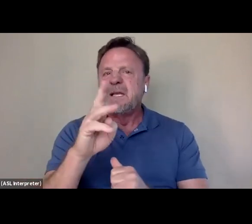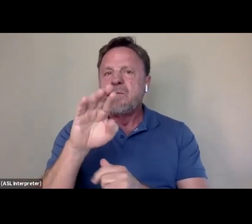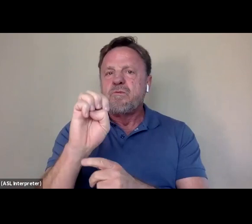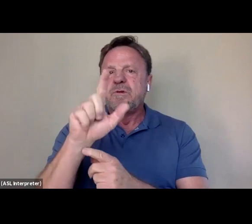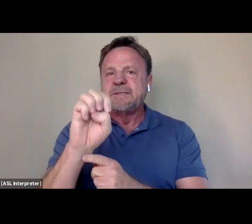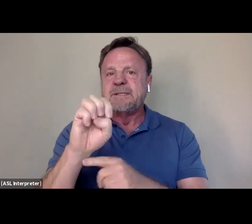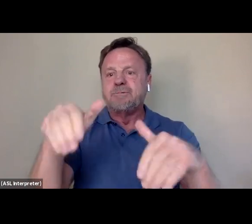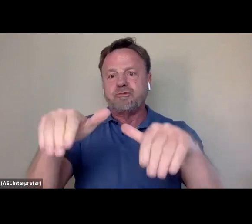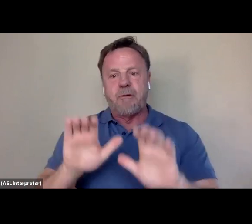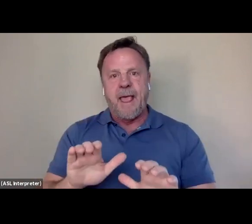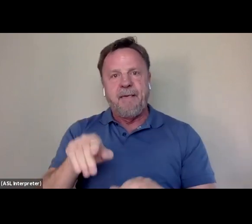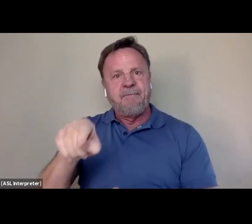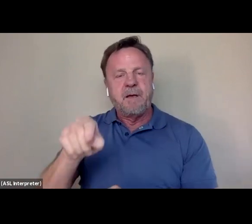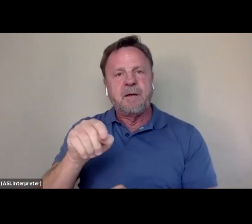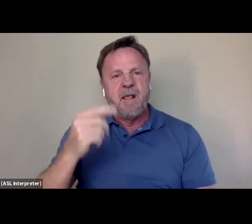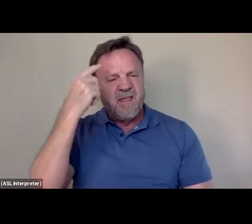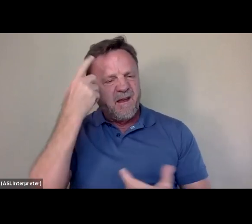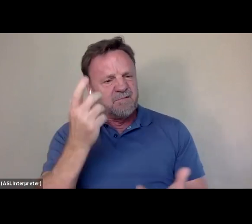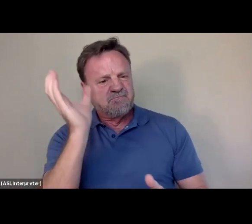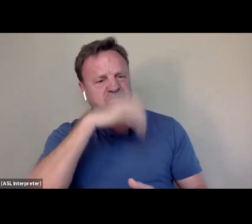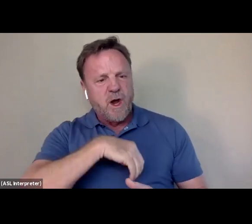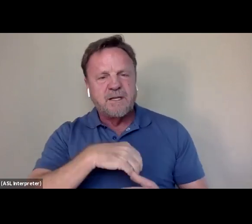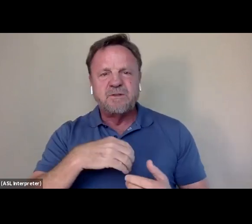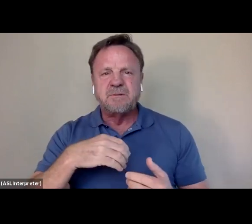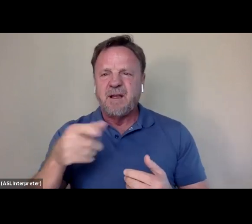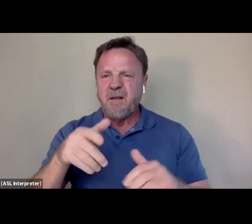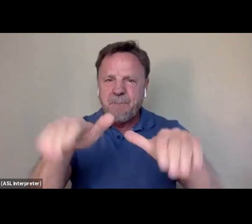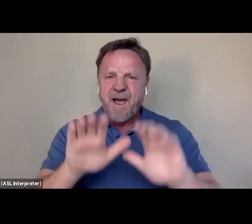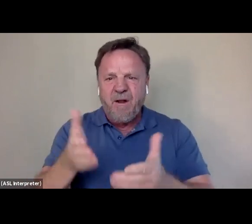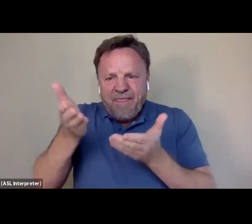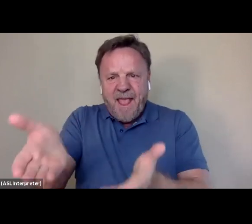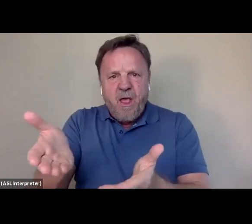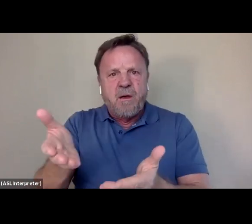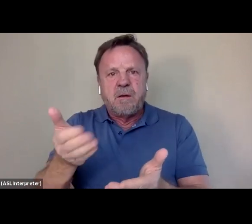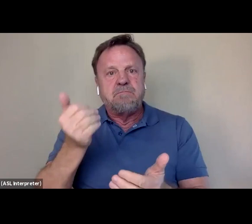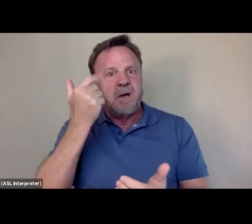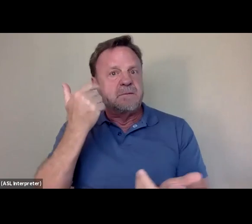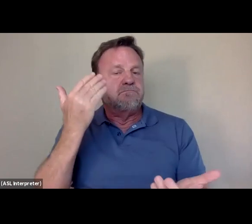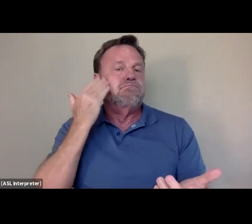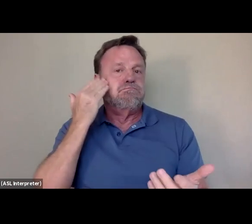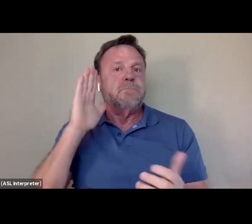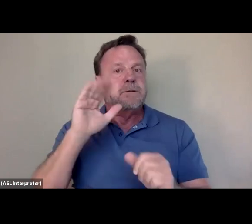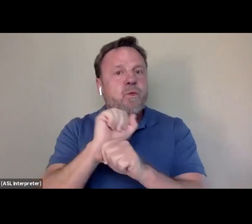and thinking how strange it was that he was buried there, given my familiarity with his work in film.